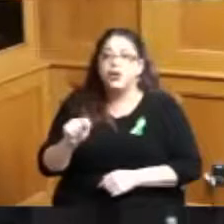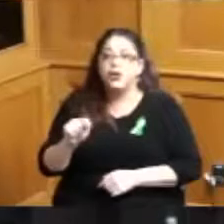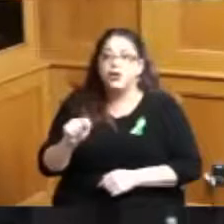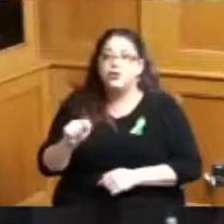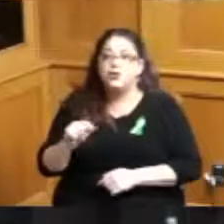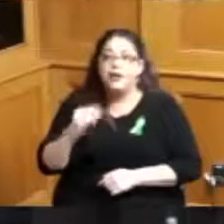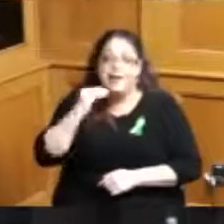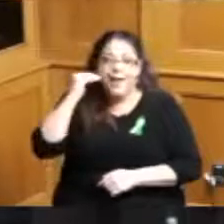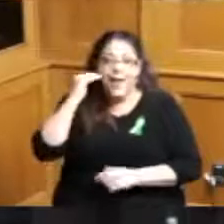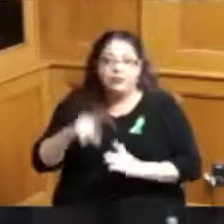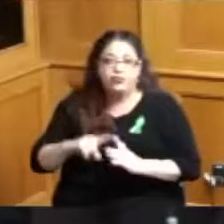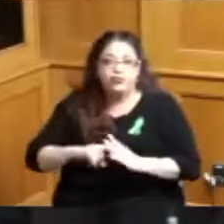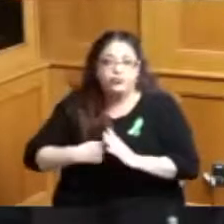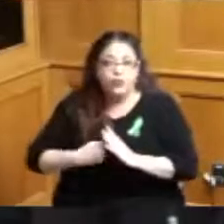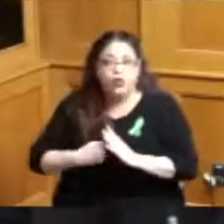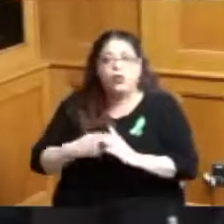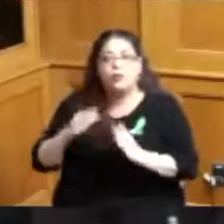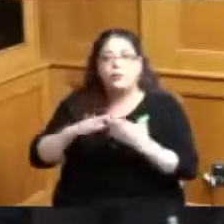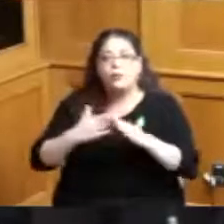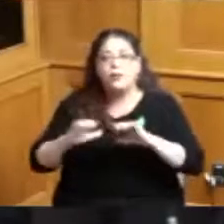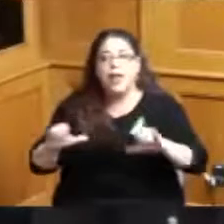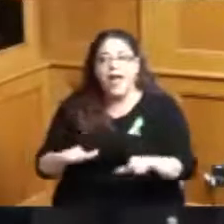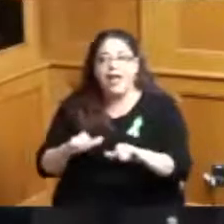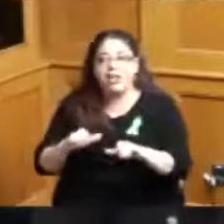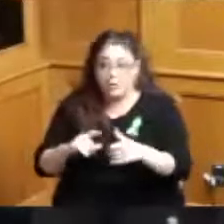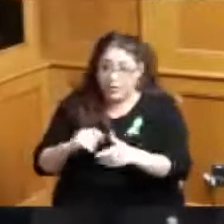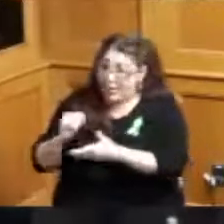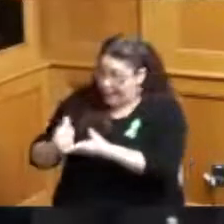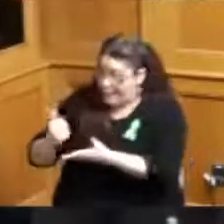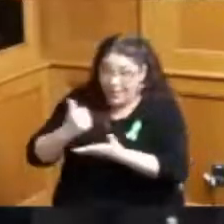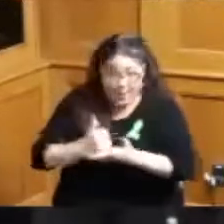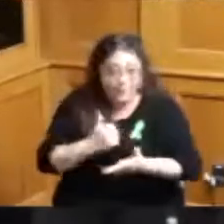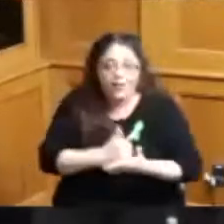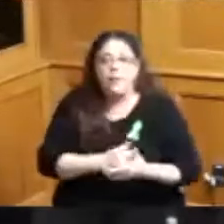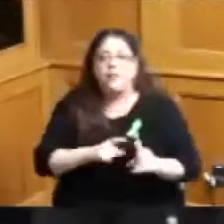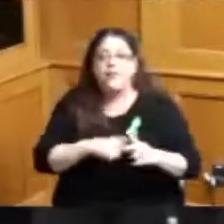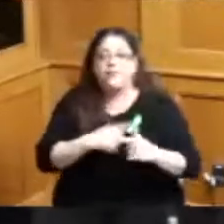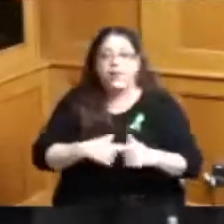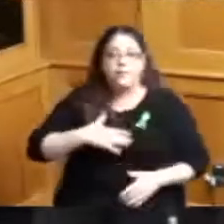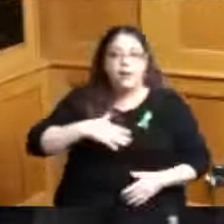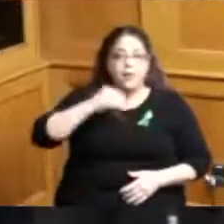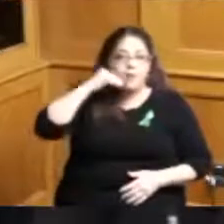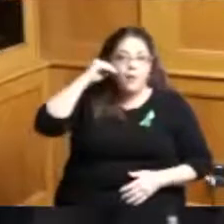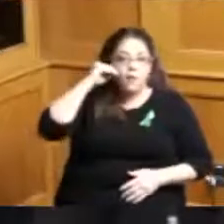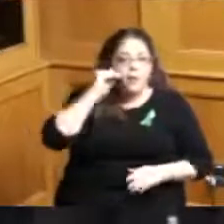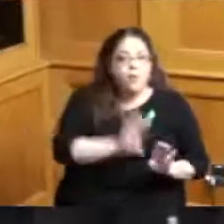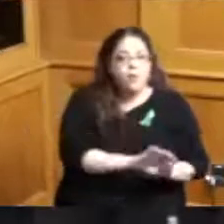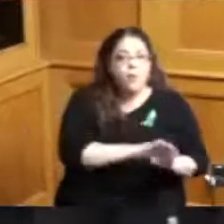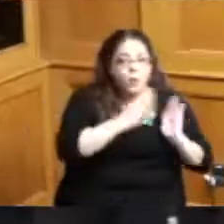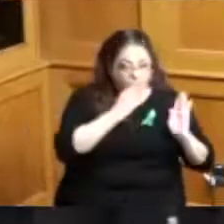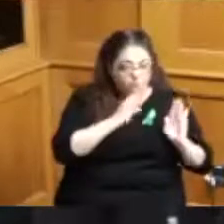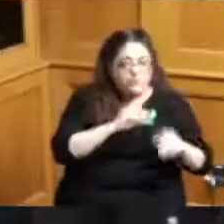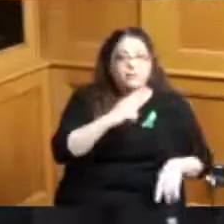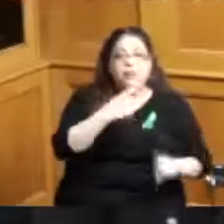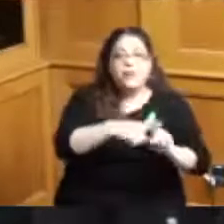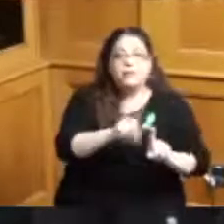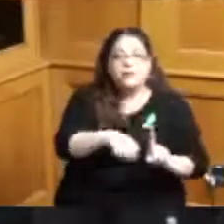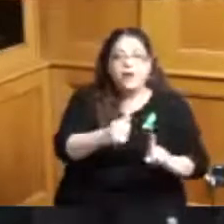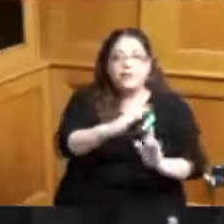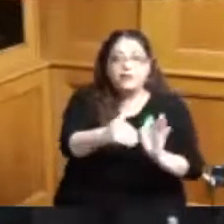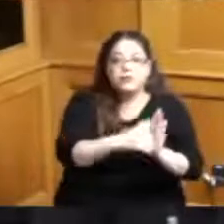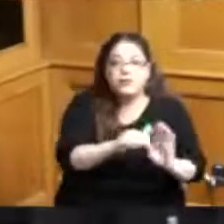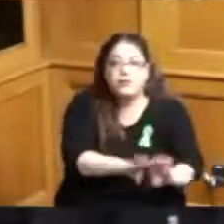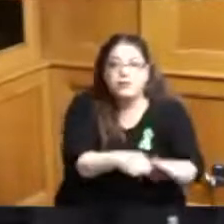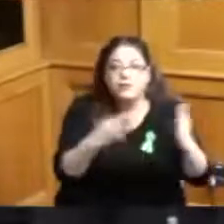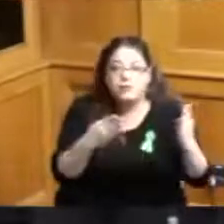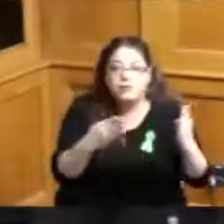get on my feet and come out of my home and open two centers so those centers are five-star centers